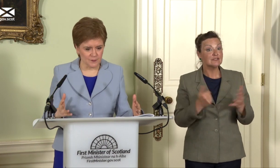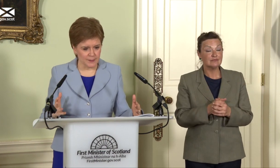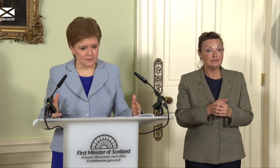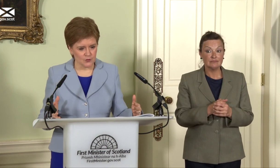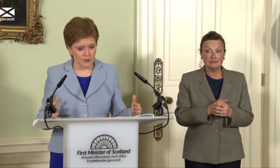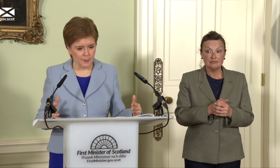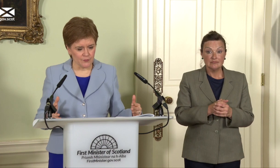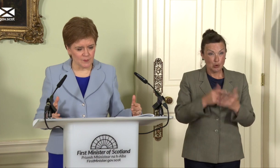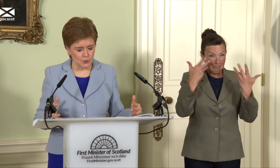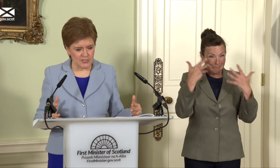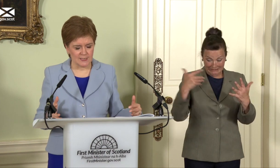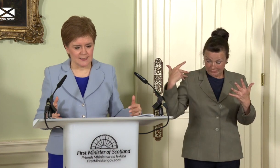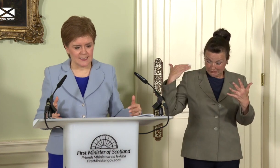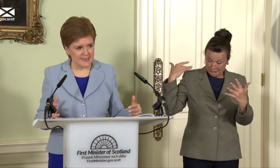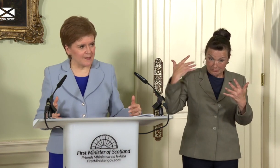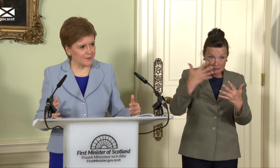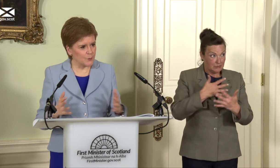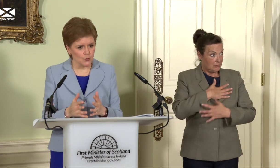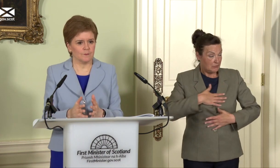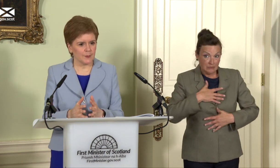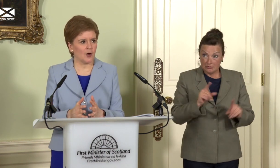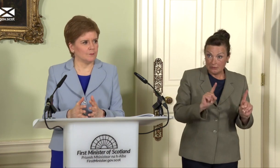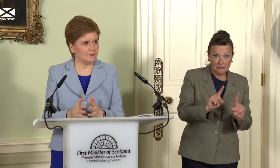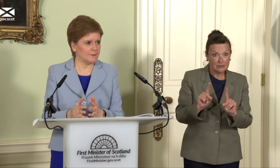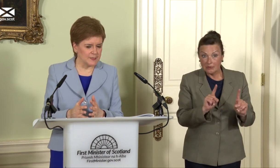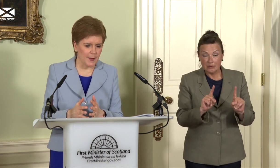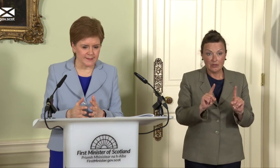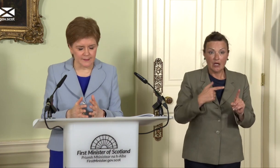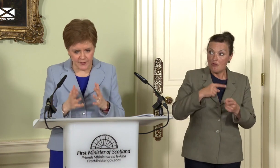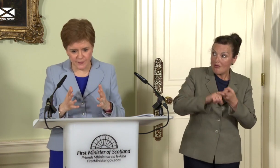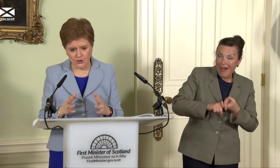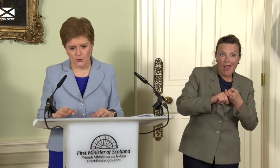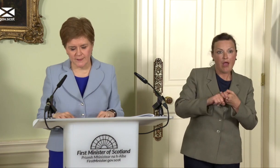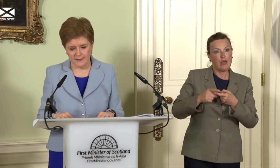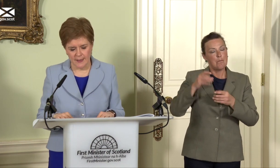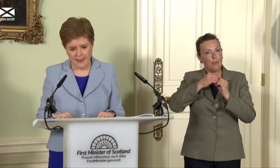been talking about in response to Sev if we don’t become independent. Now, these are the choices